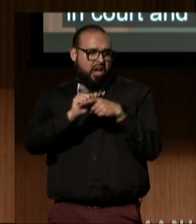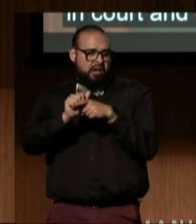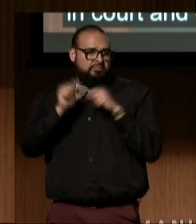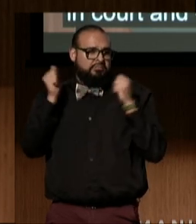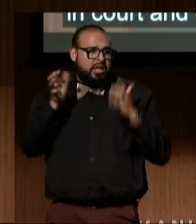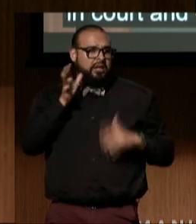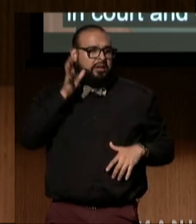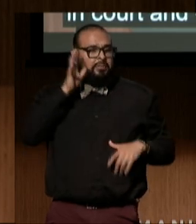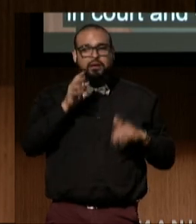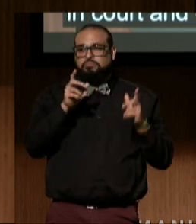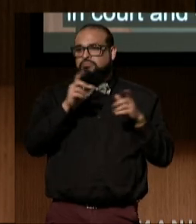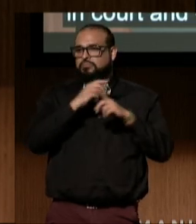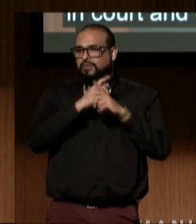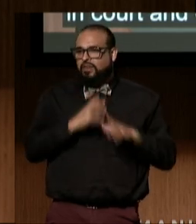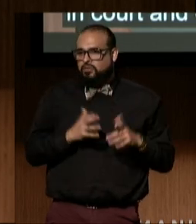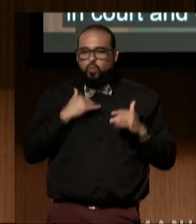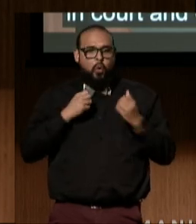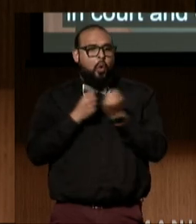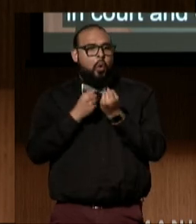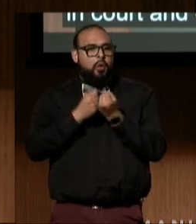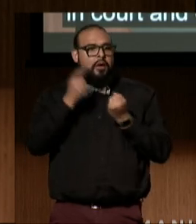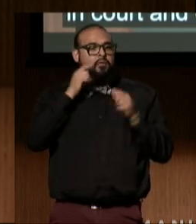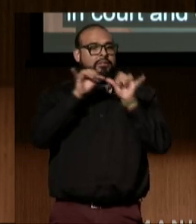and advocates for systemic changes.